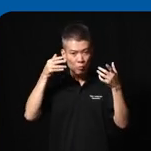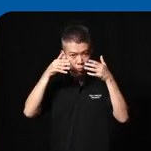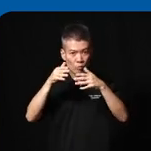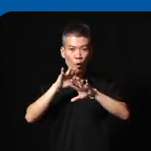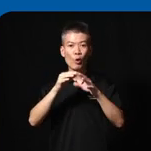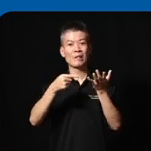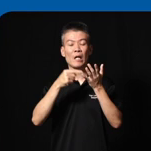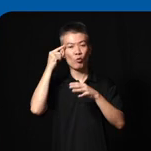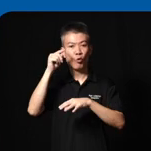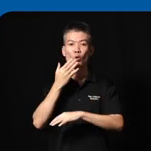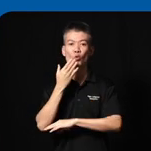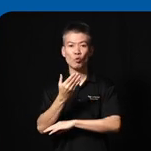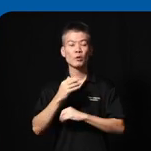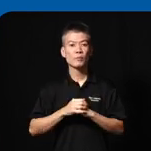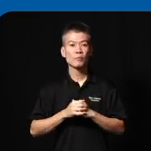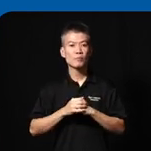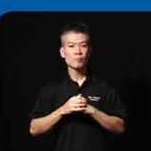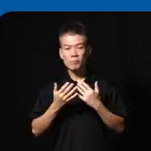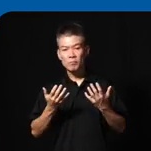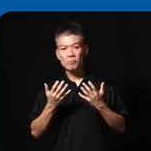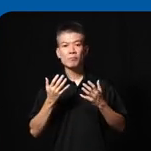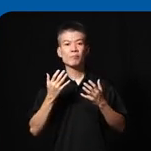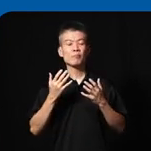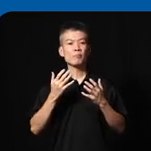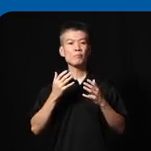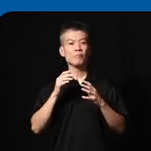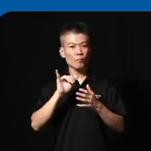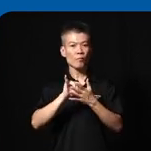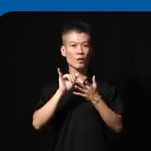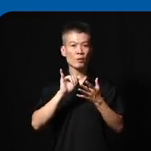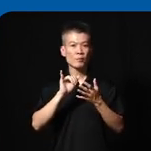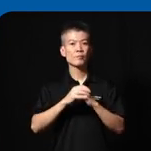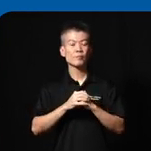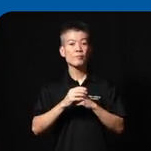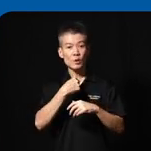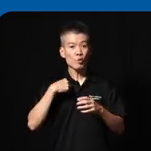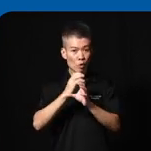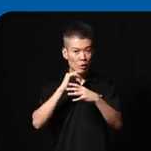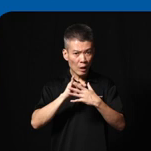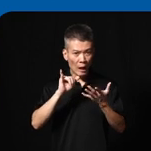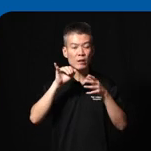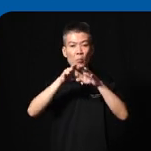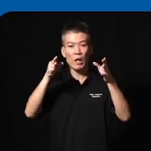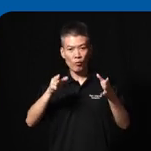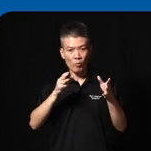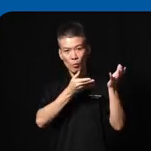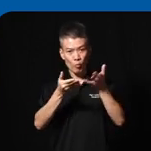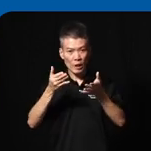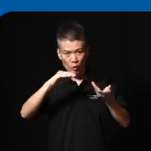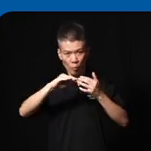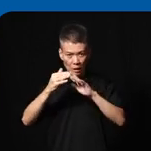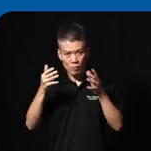Tech for good and how uh that it's we created it as a platform to bring the community closer